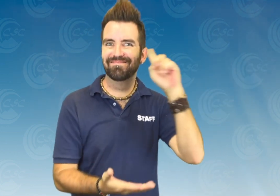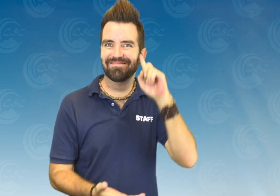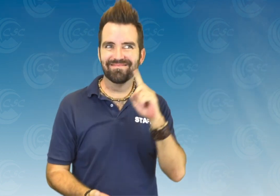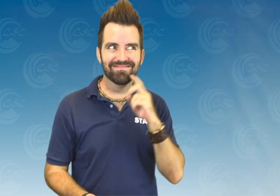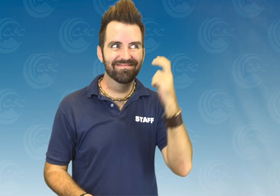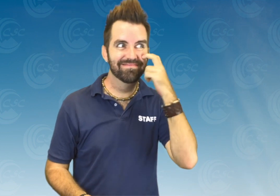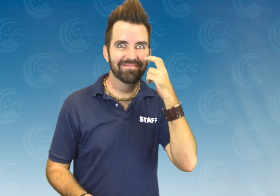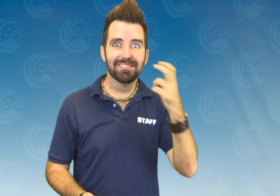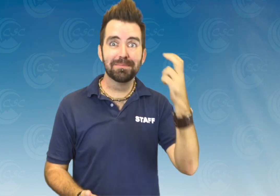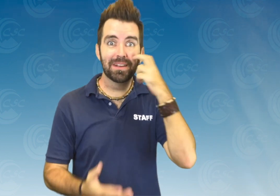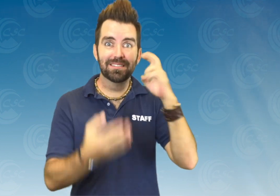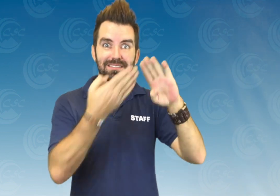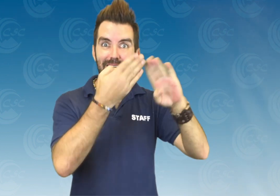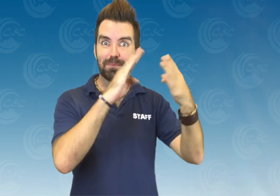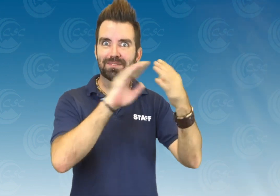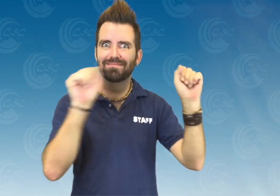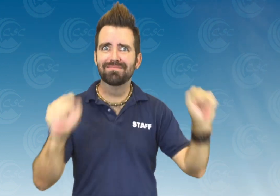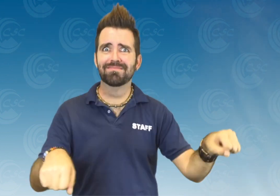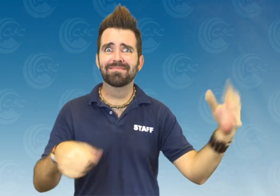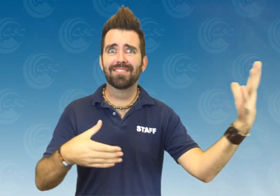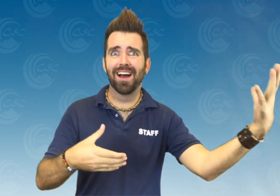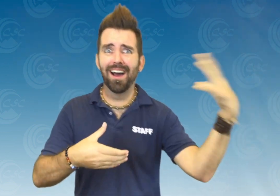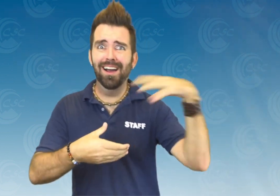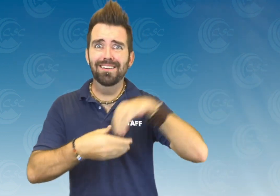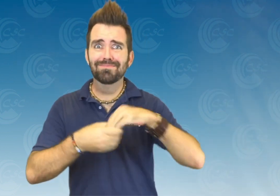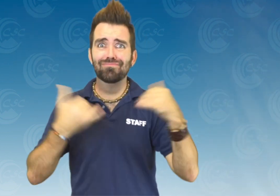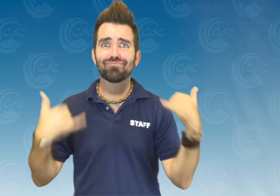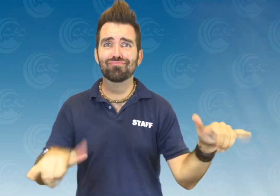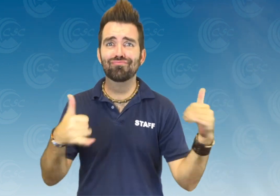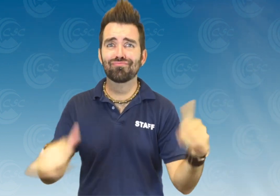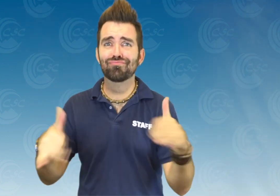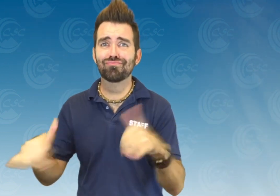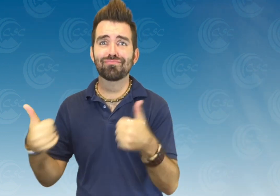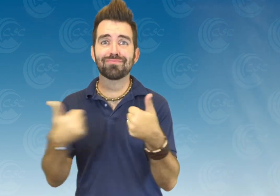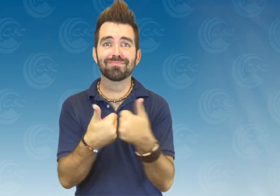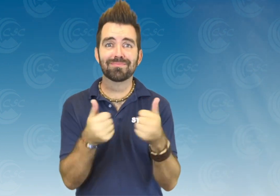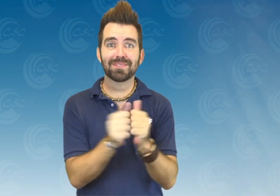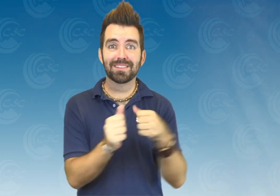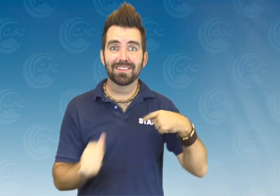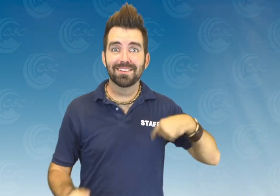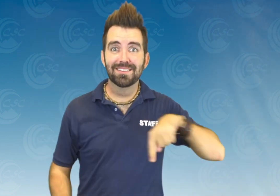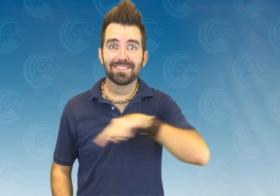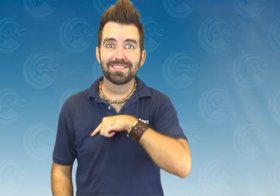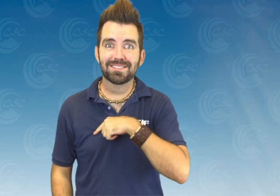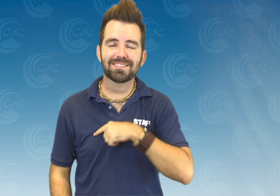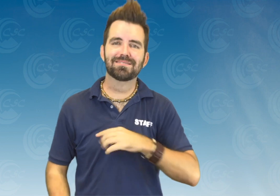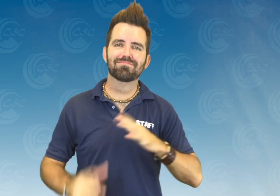Deaf-blind and blind community can join and play games with us!